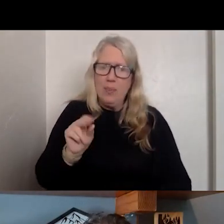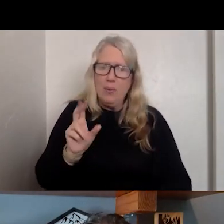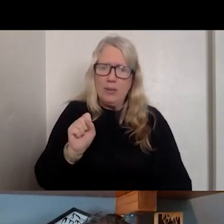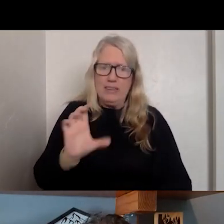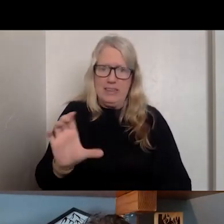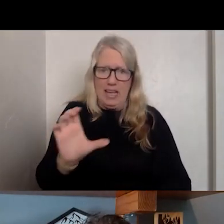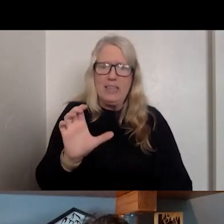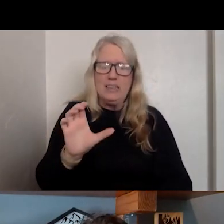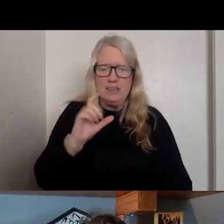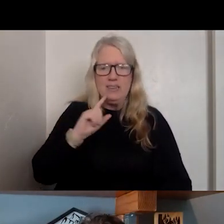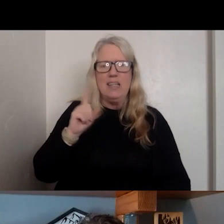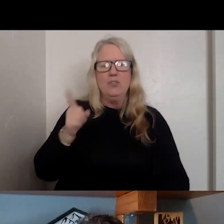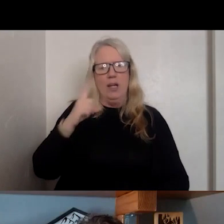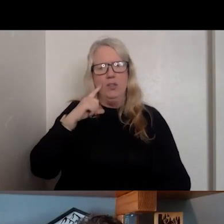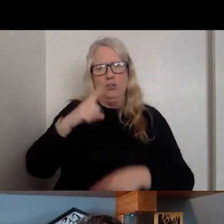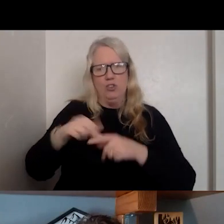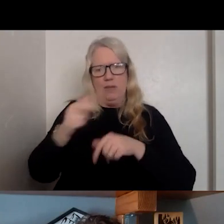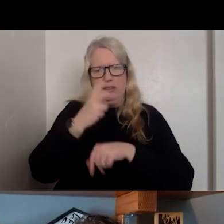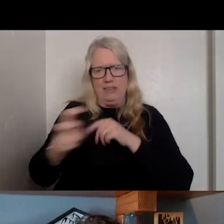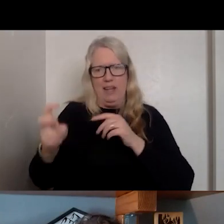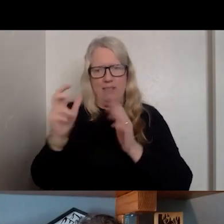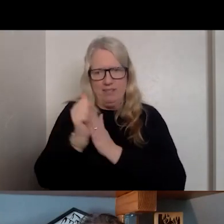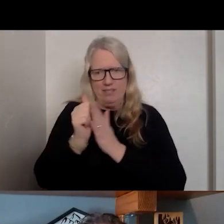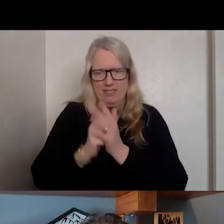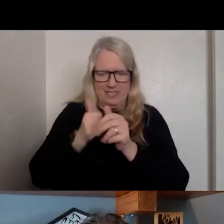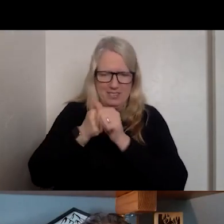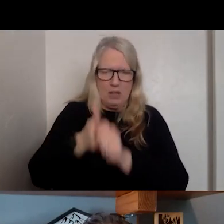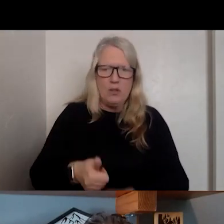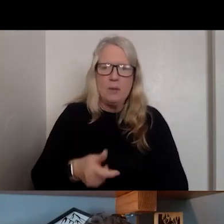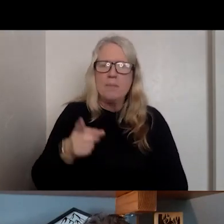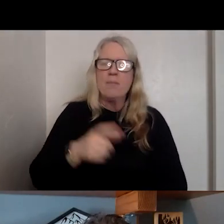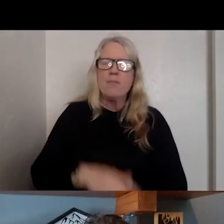AYESHA HAS A TOUGH SCHEDULE. >>: YEAH. 30 SECONDS